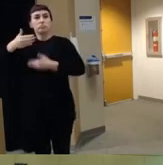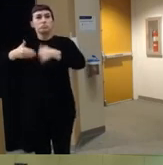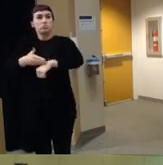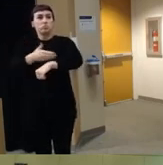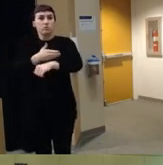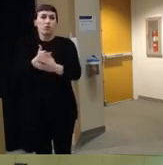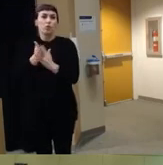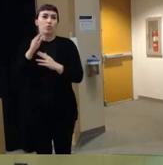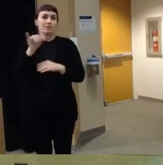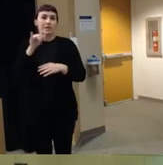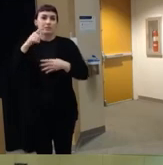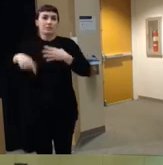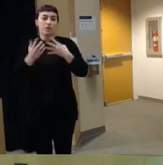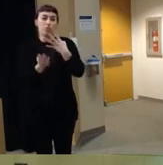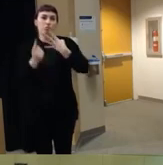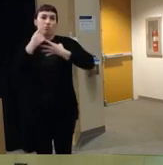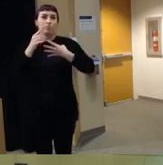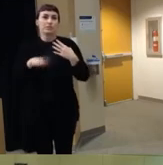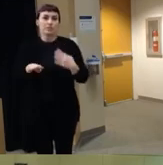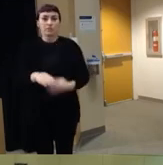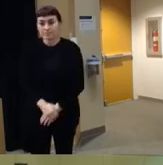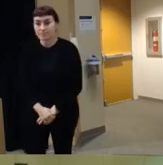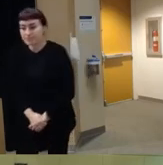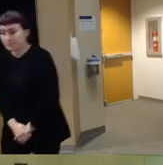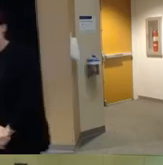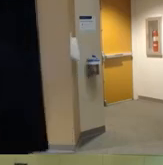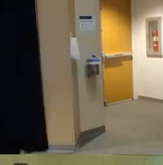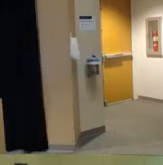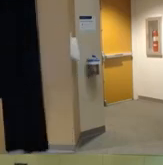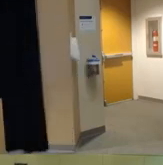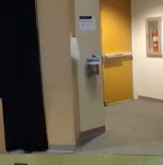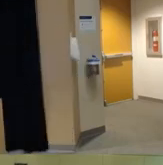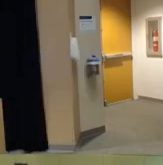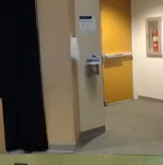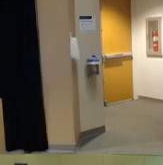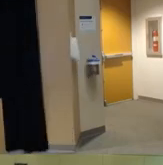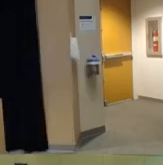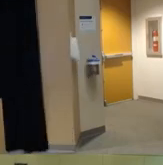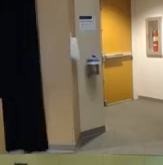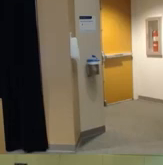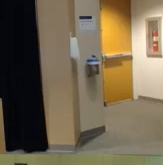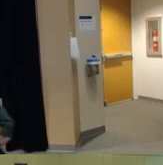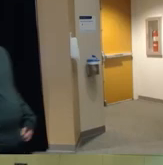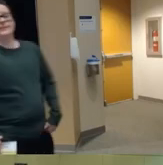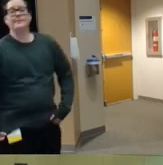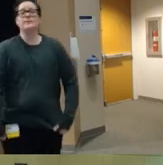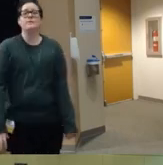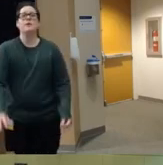basically so as you'll recall um I started the presentation with the slide outlining